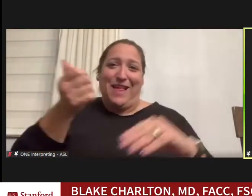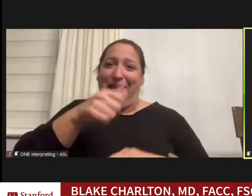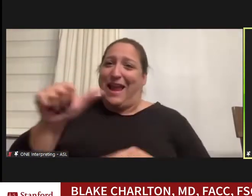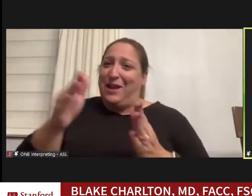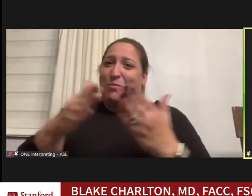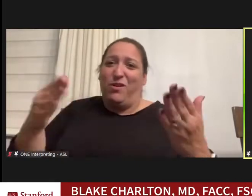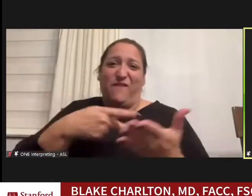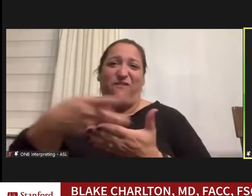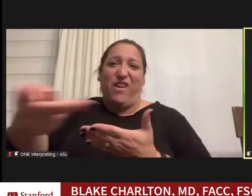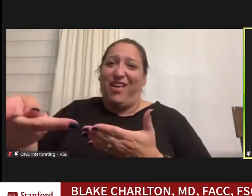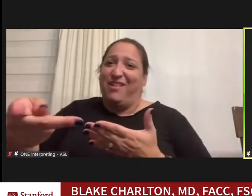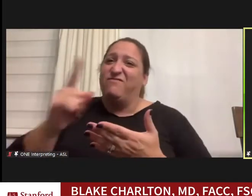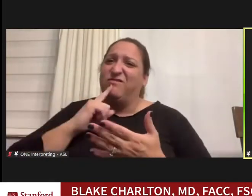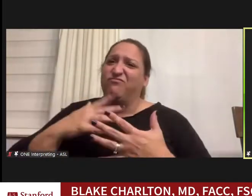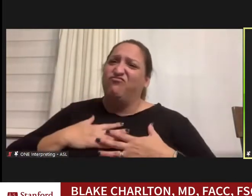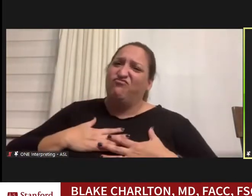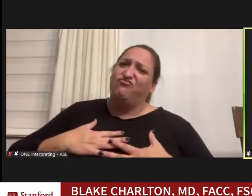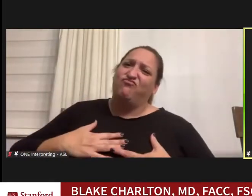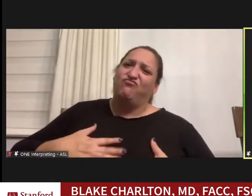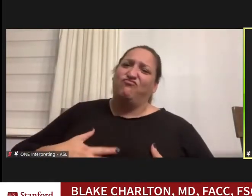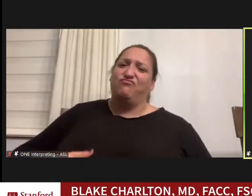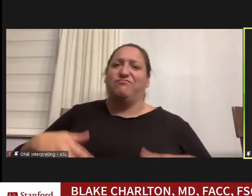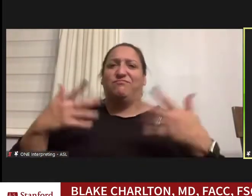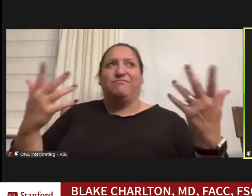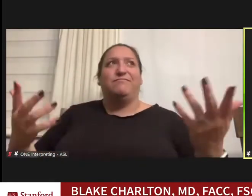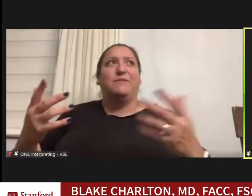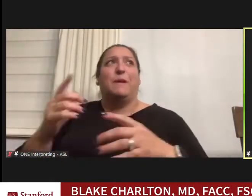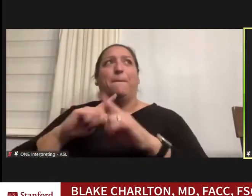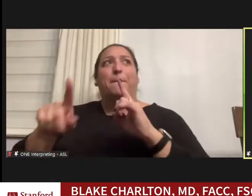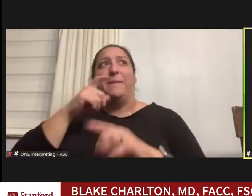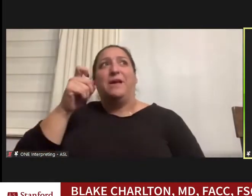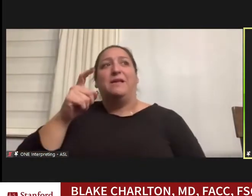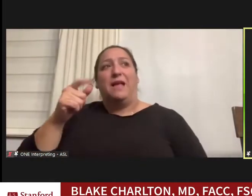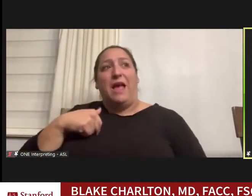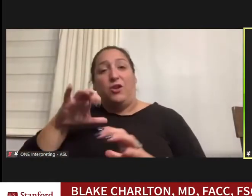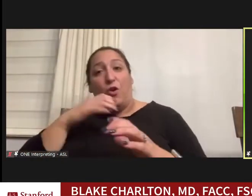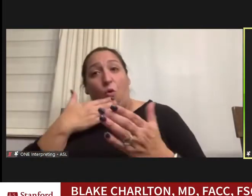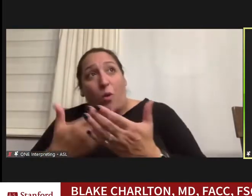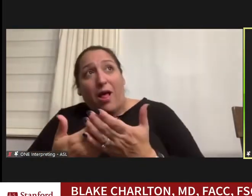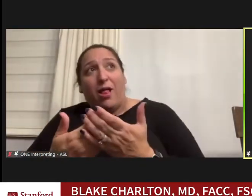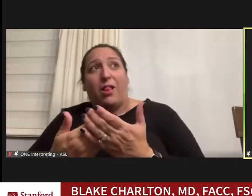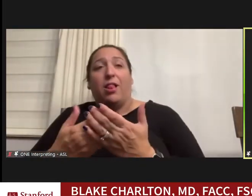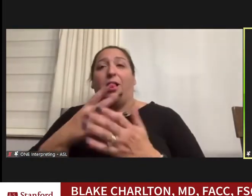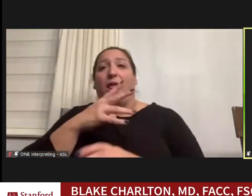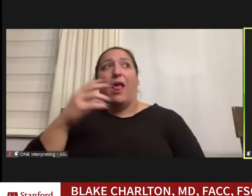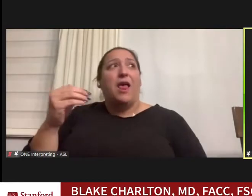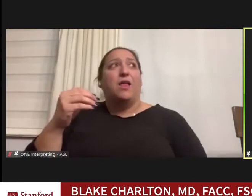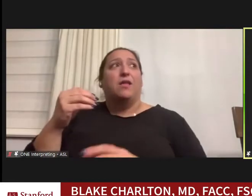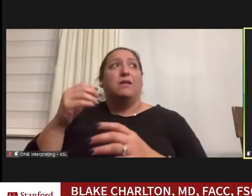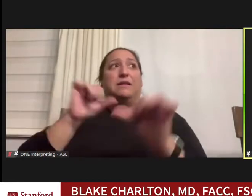very discouraging, and because I had done fairly well in science classes I decided that I still